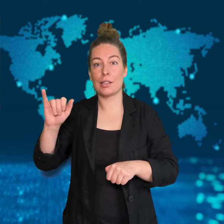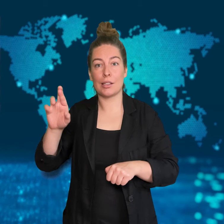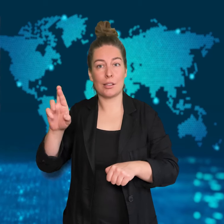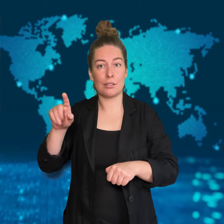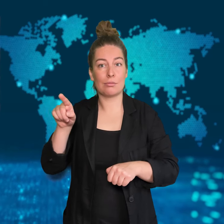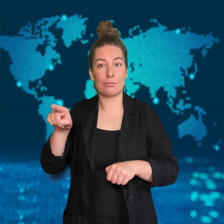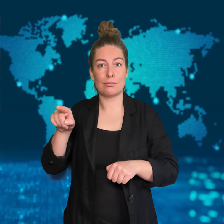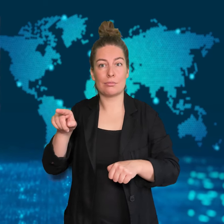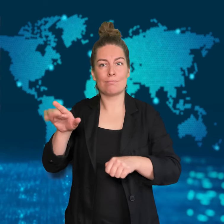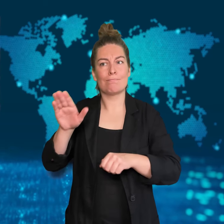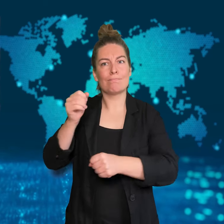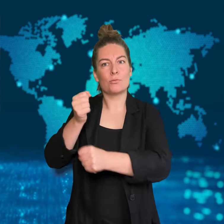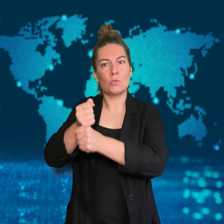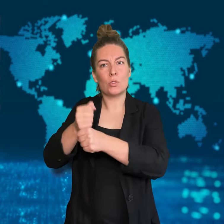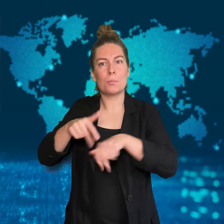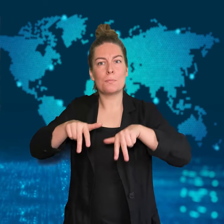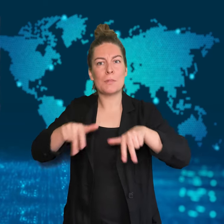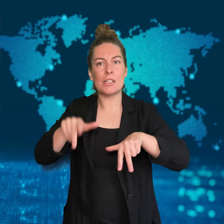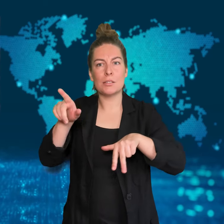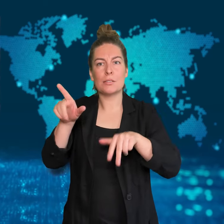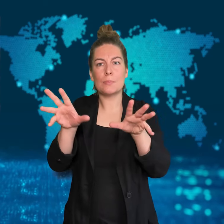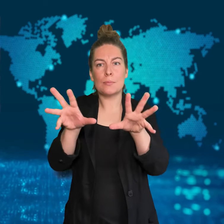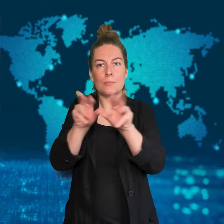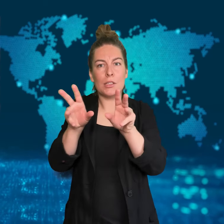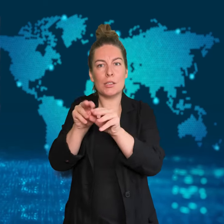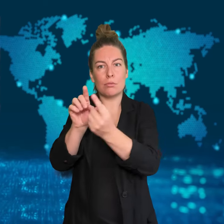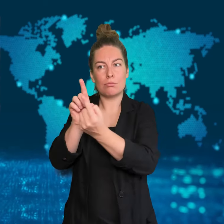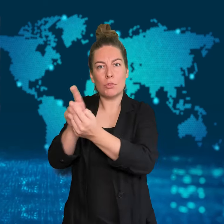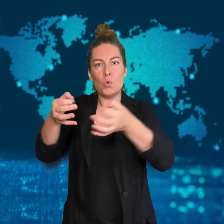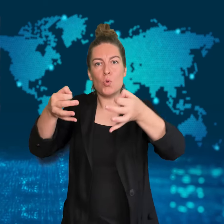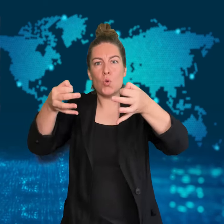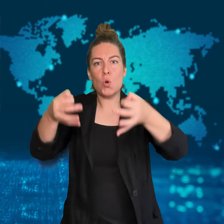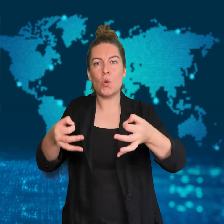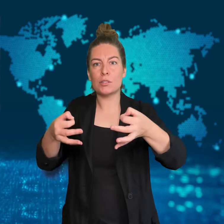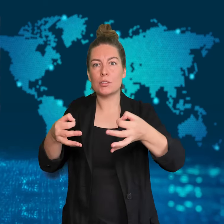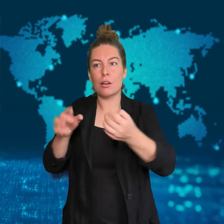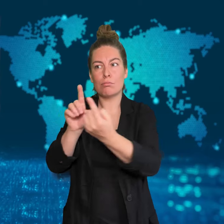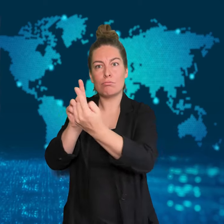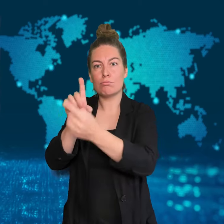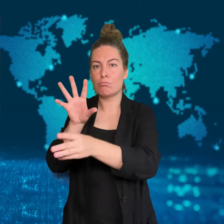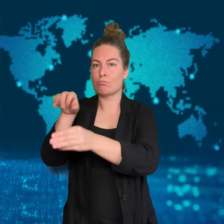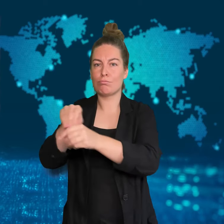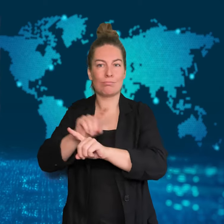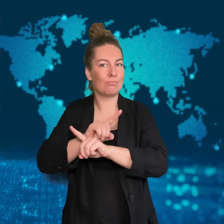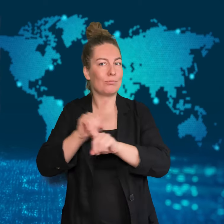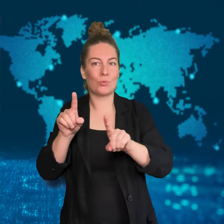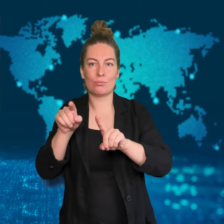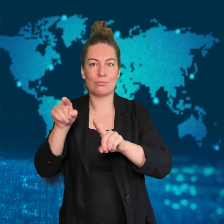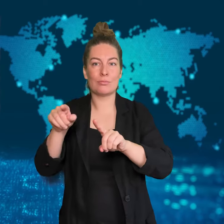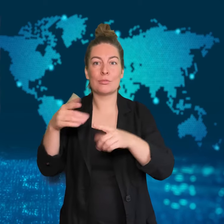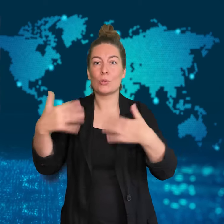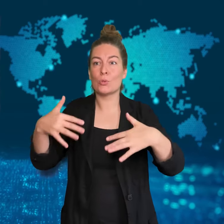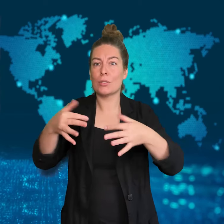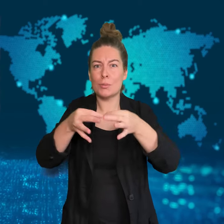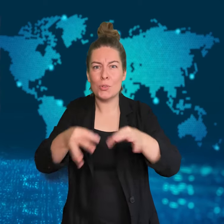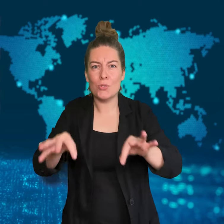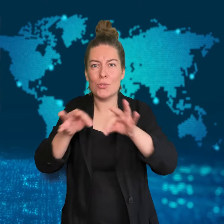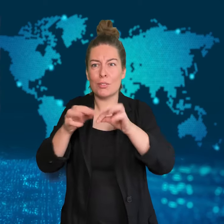in her official duties.